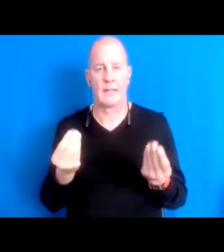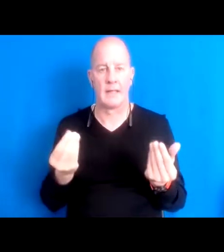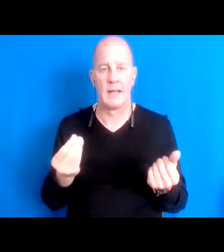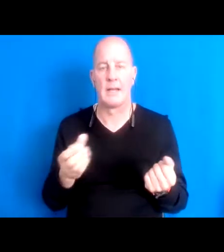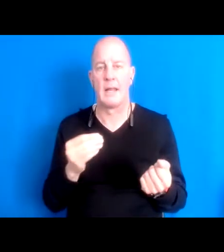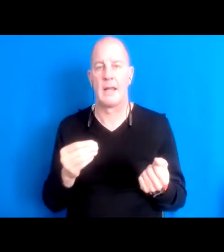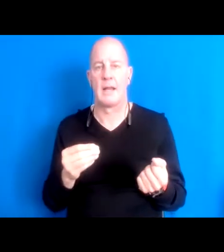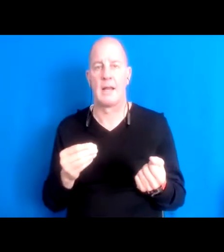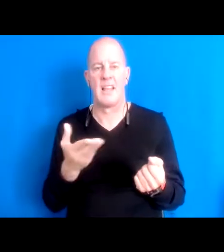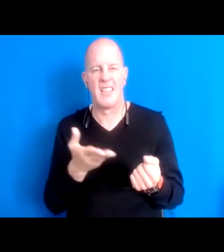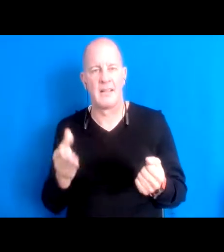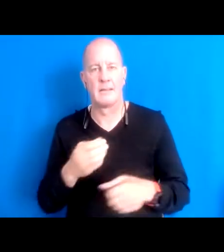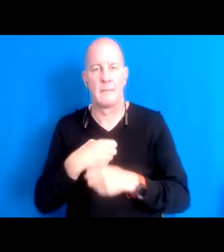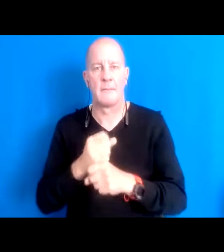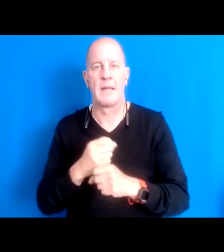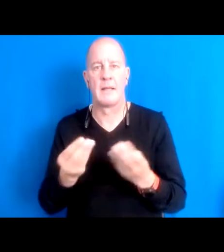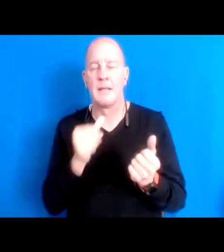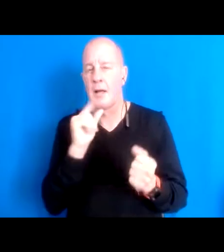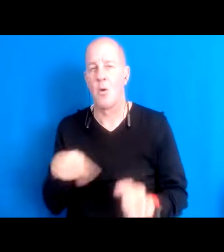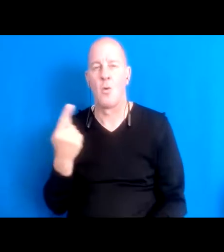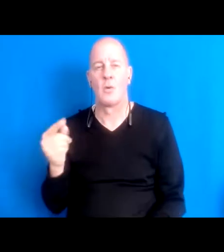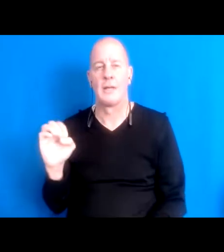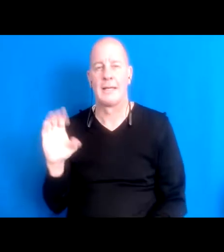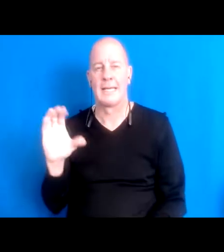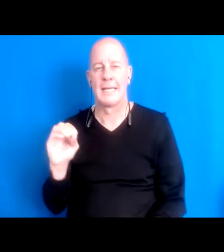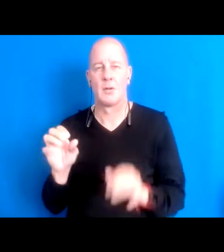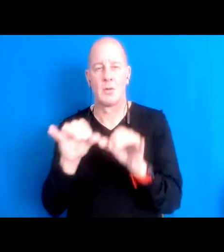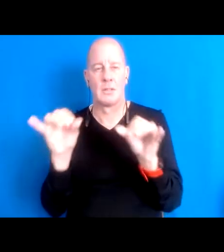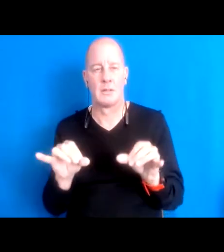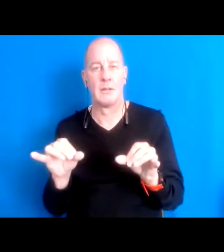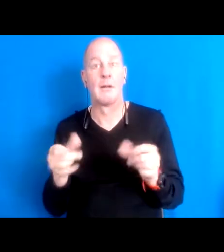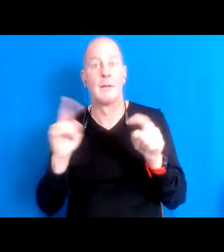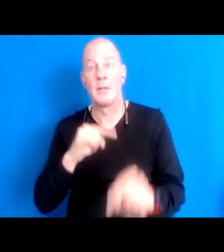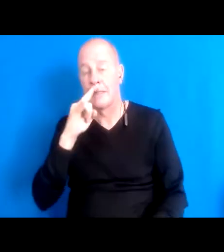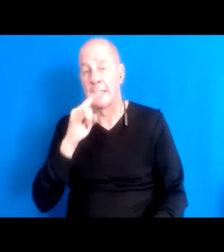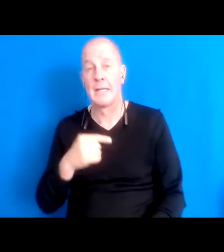land is more than just an ecosystem right as a kid I would, again, run the forest in the forest would heal and hold me.